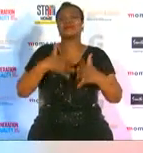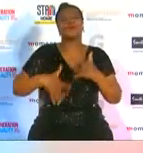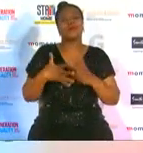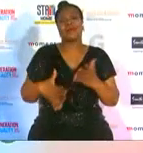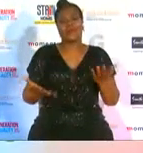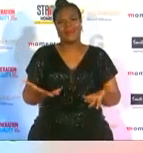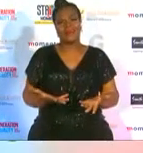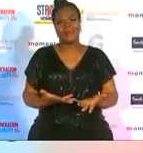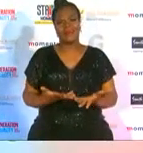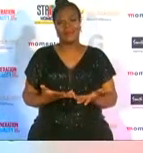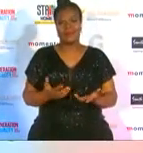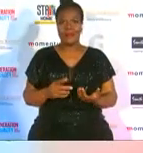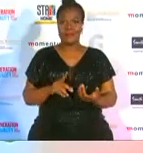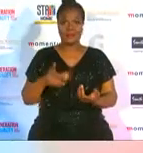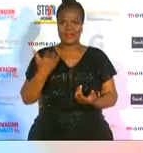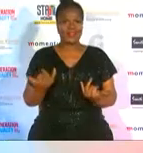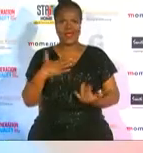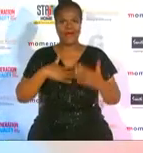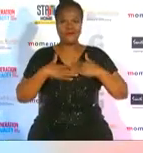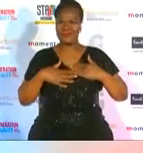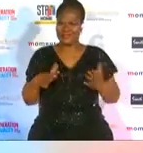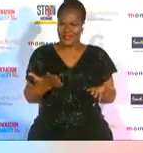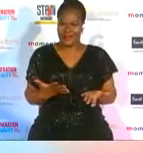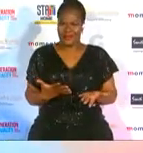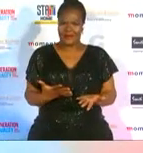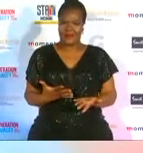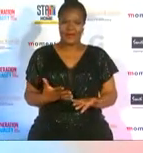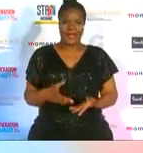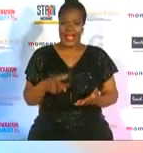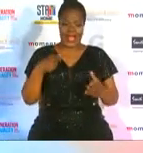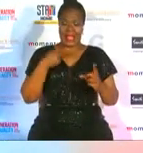how does it feel to to win this award this is a very special opportunity for